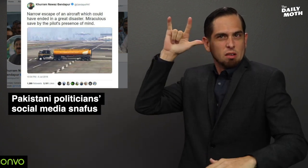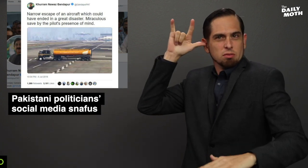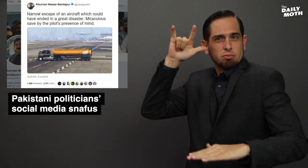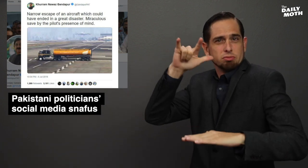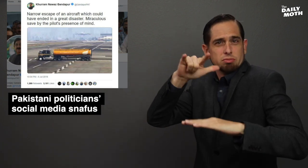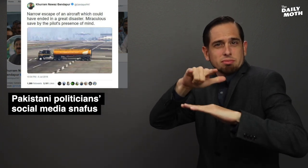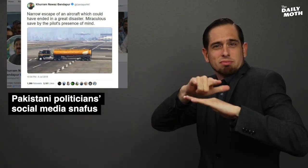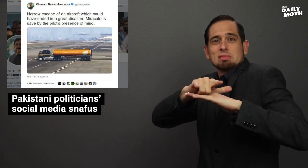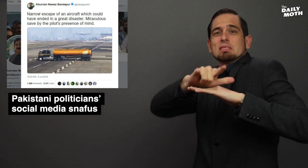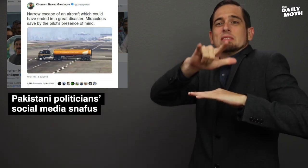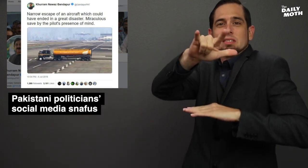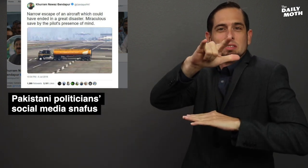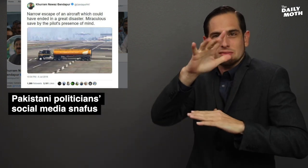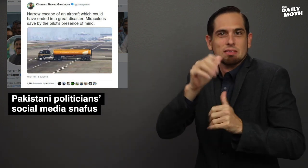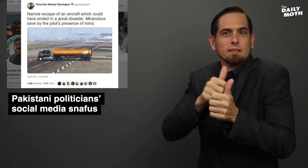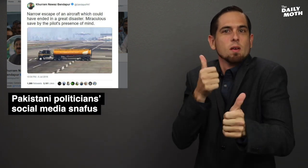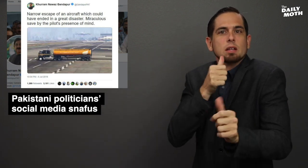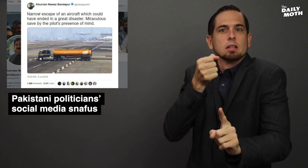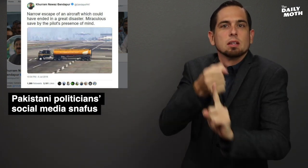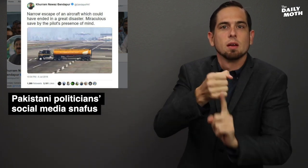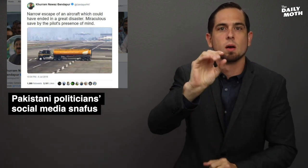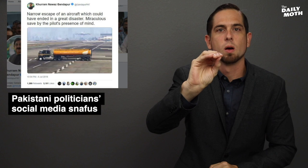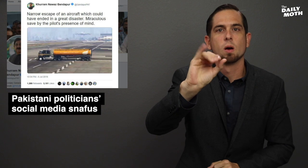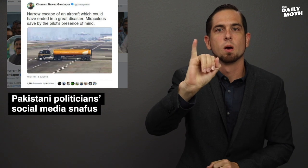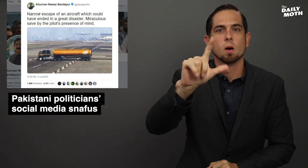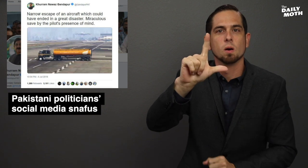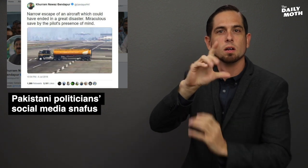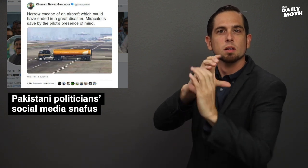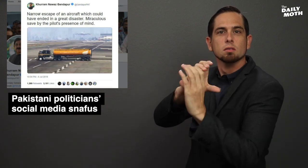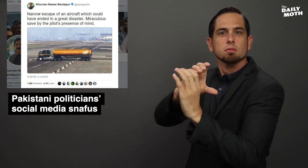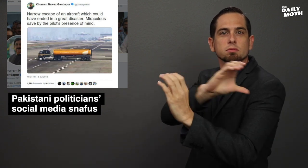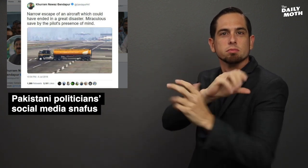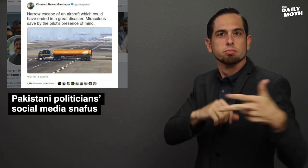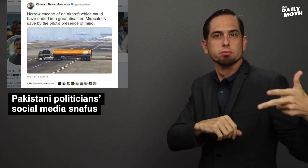that pulled up shortly after landing to avoid an oil tanker